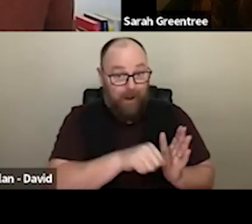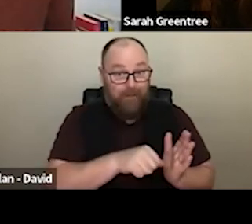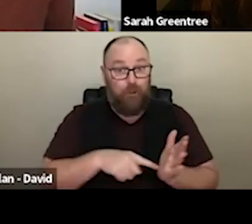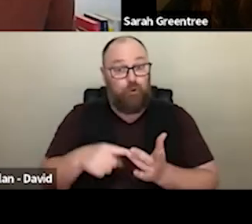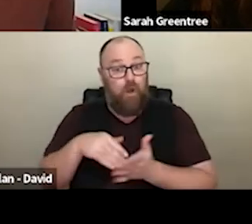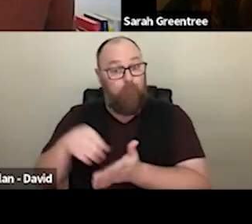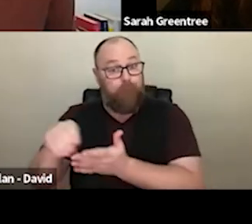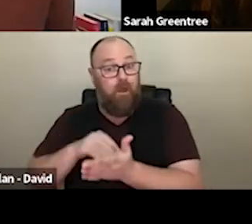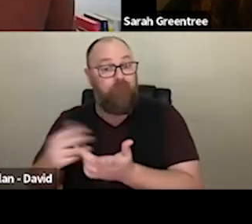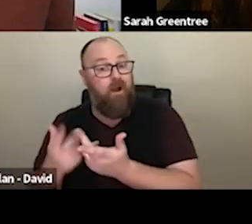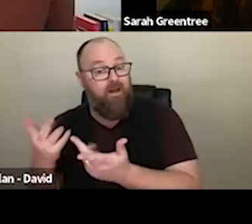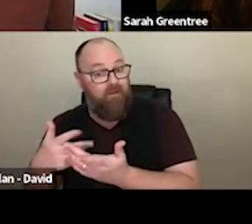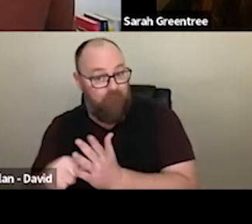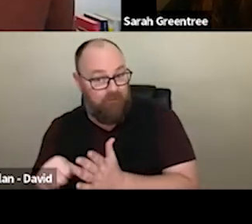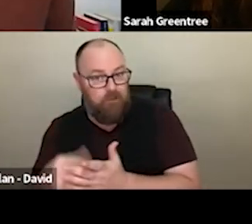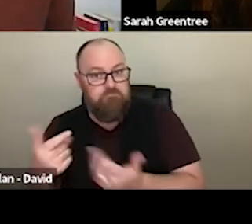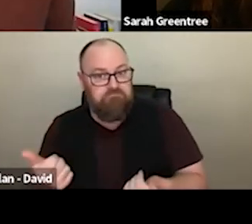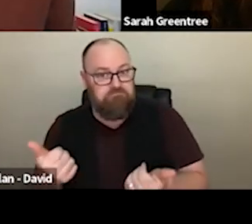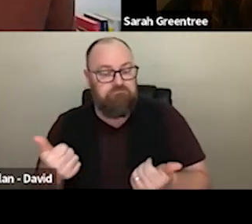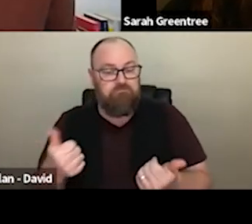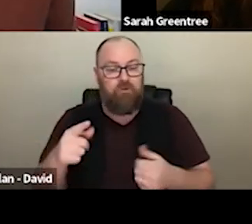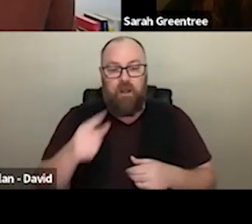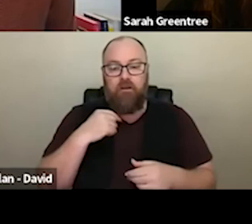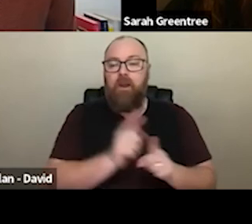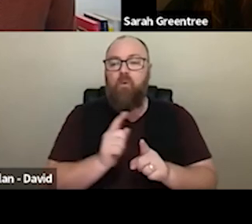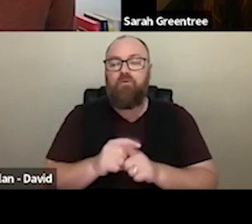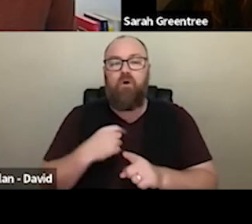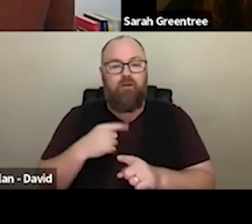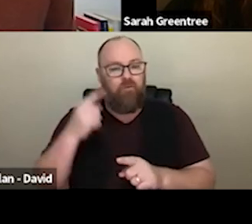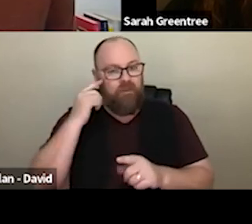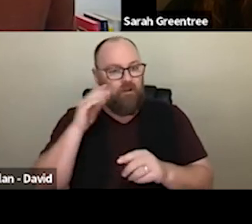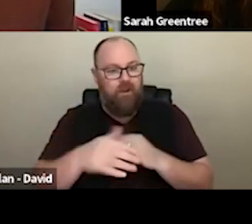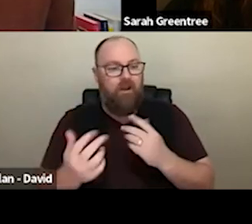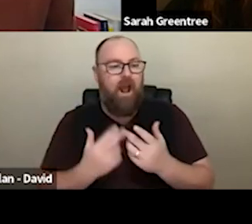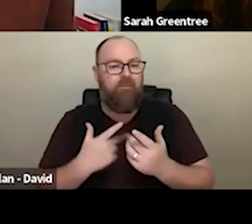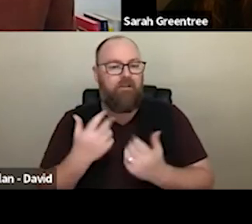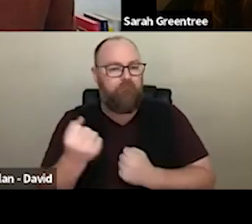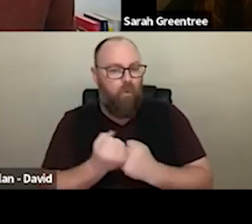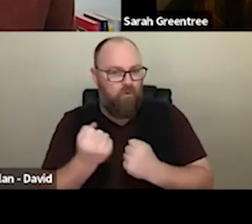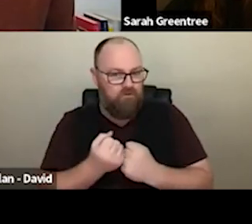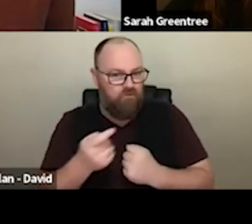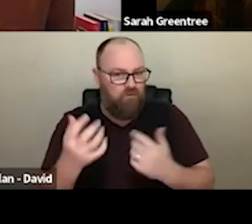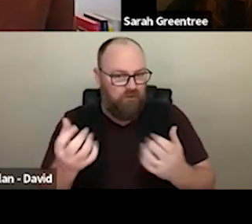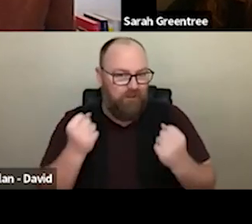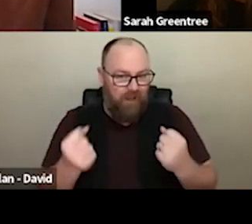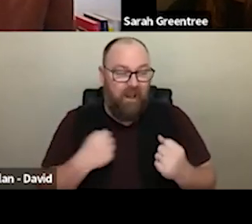a little bit earlier about what sort of other supports expected I mean? if it does have few to leverage other funds from other sources, and it goes back to Sarah's answer a little bit earlier about what our other support that are respected. I mean, it